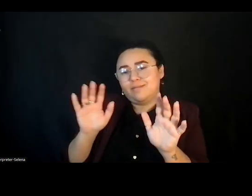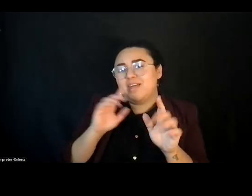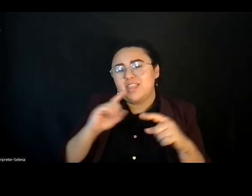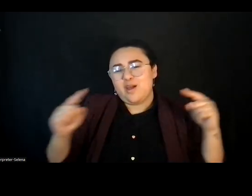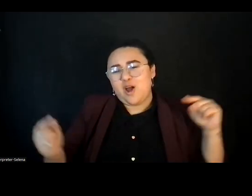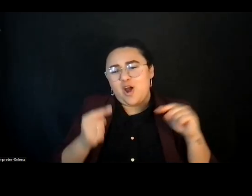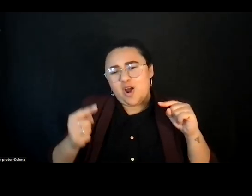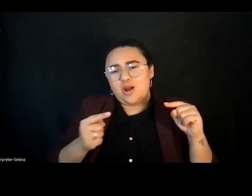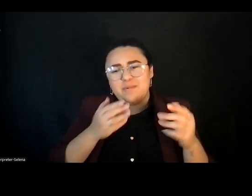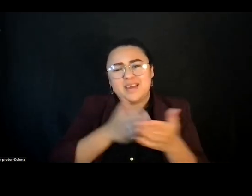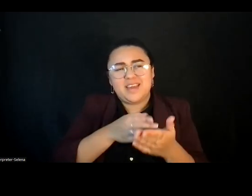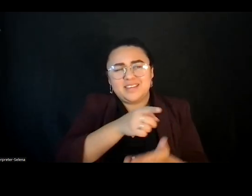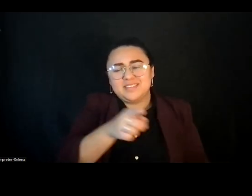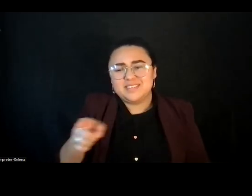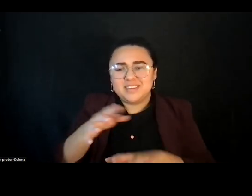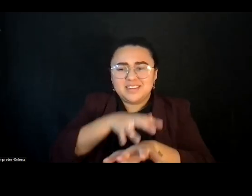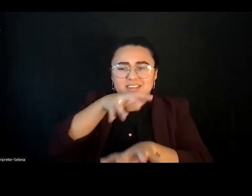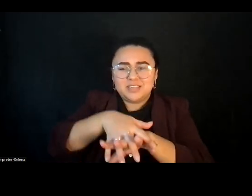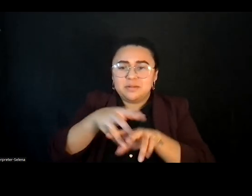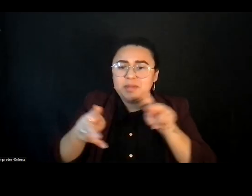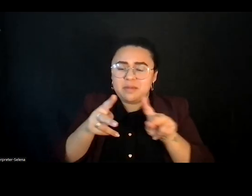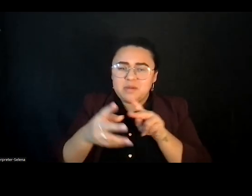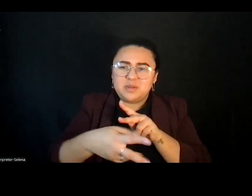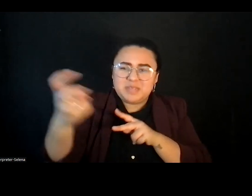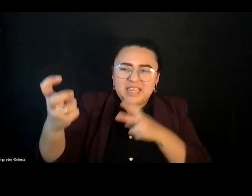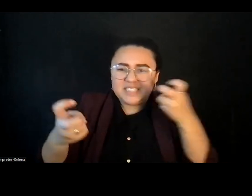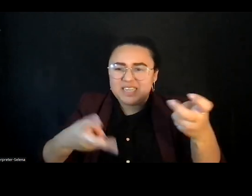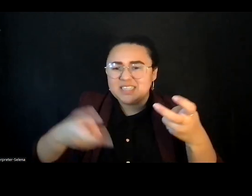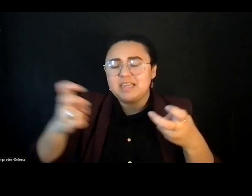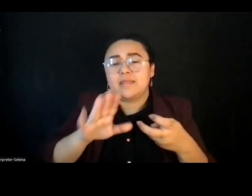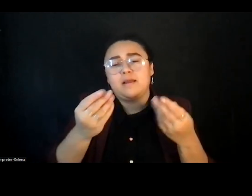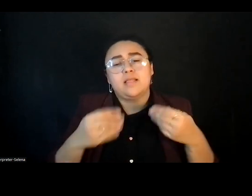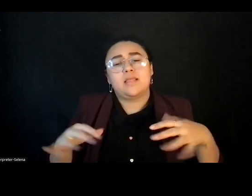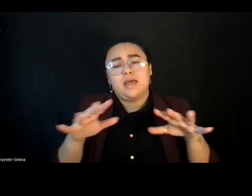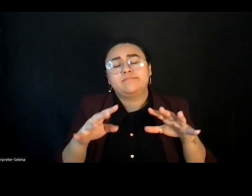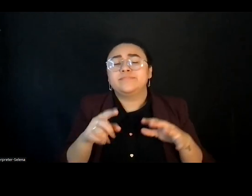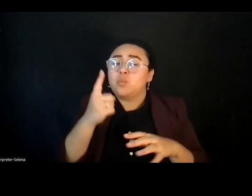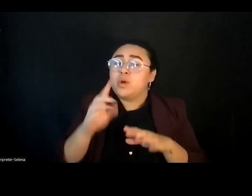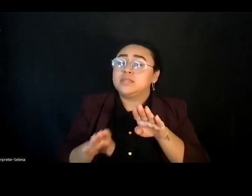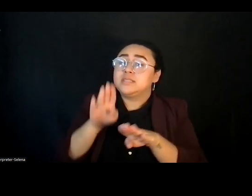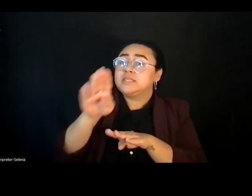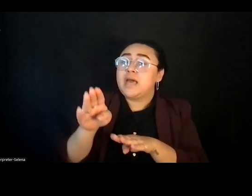people by means of taking this as a single step on the journey of repair, not its end.